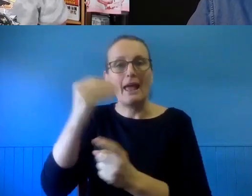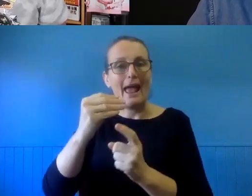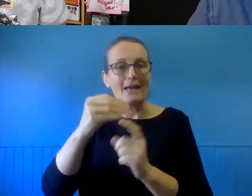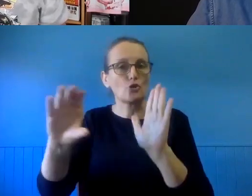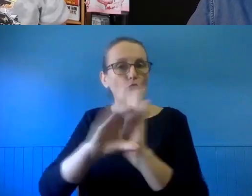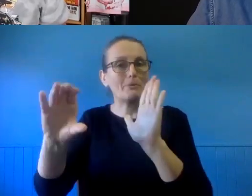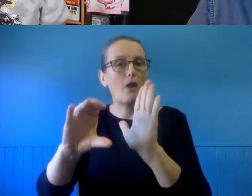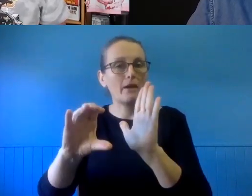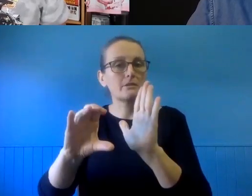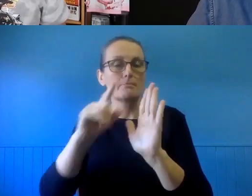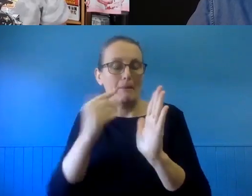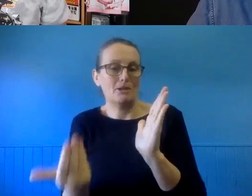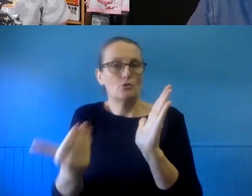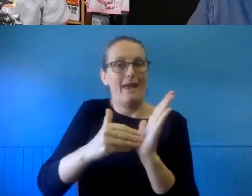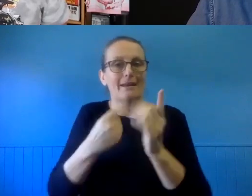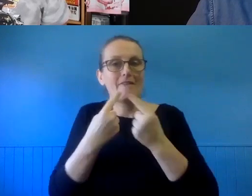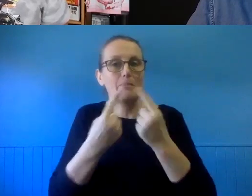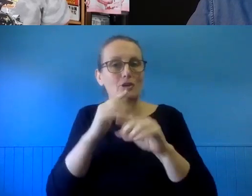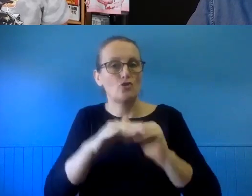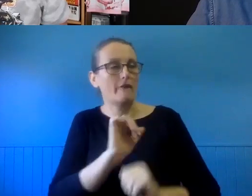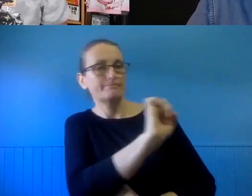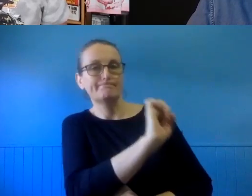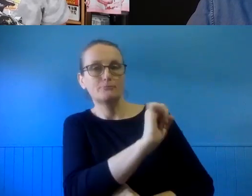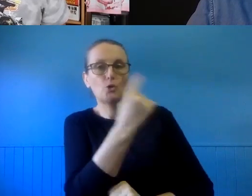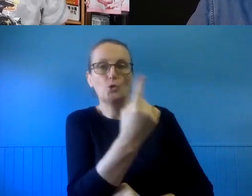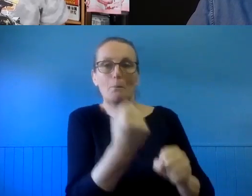where you can add in information about the work, what's the title of